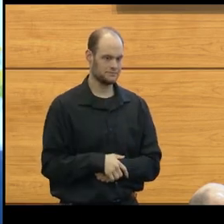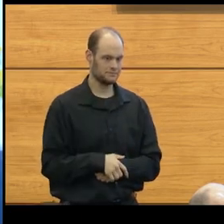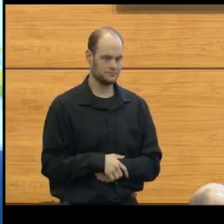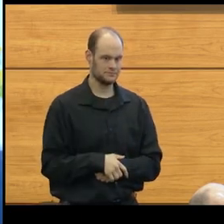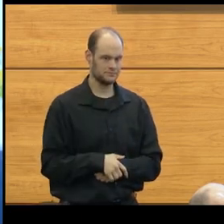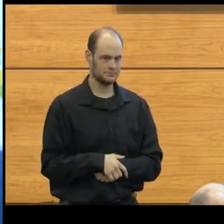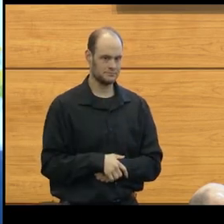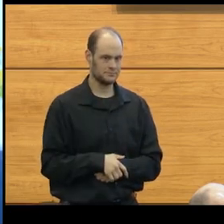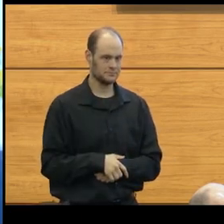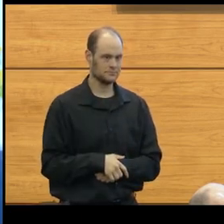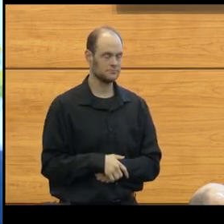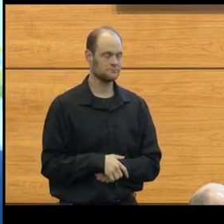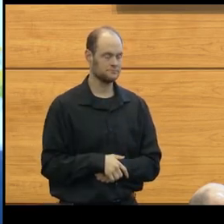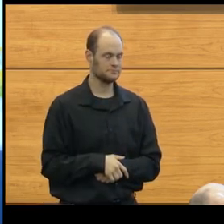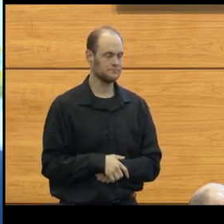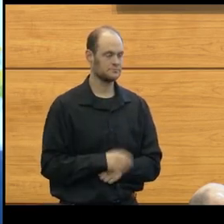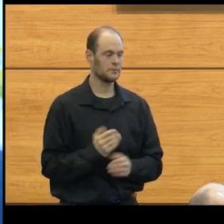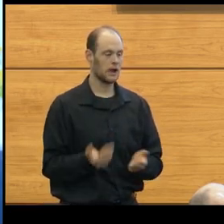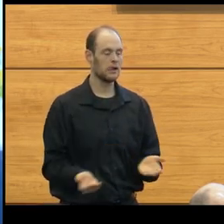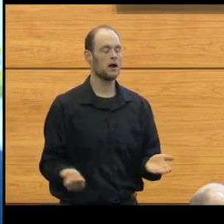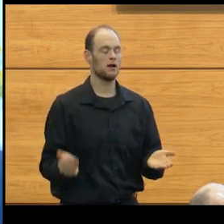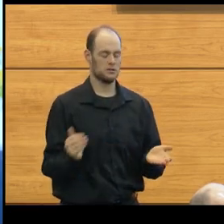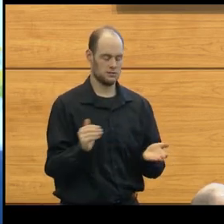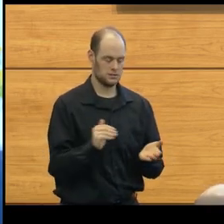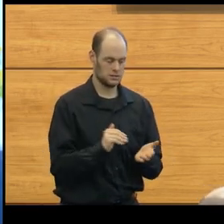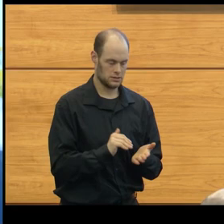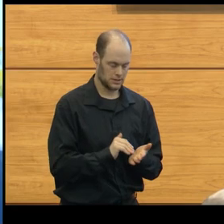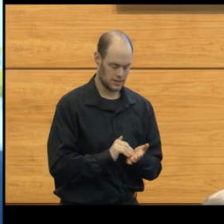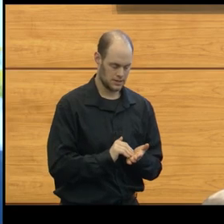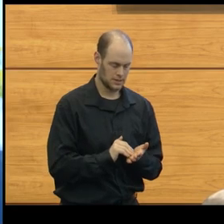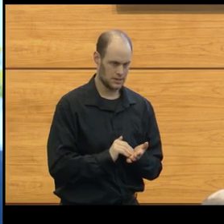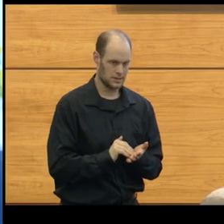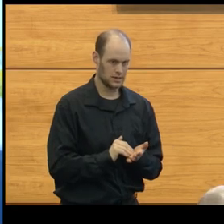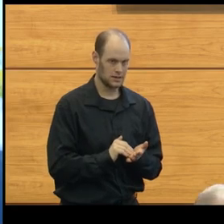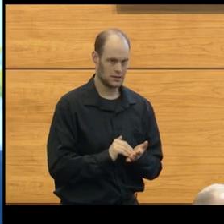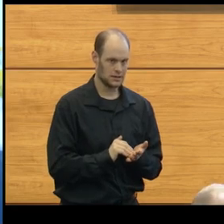Once again, the Smith family